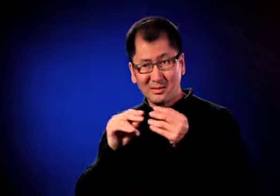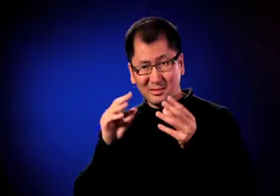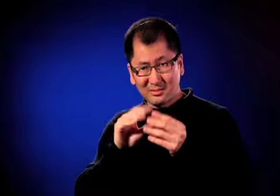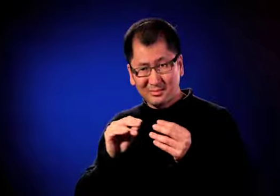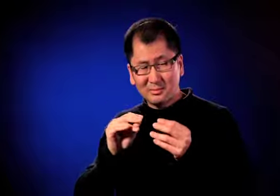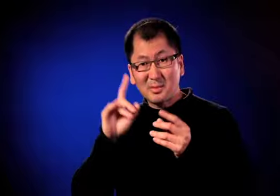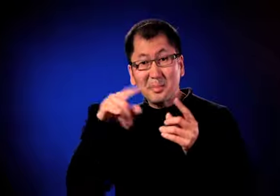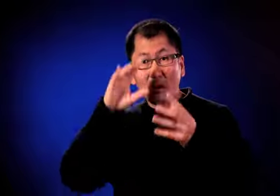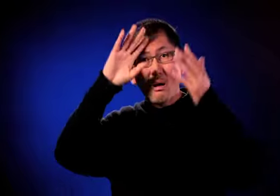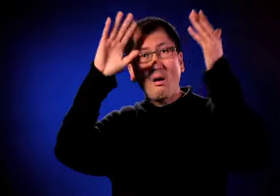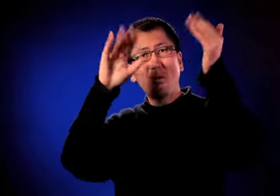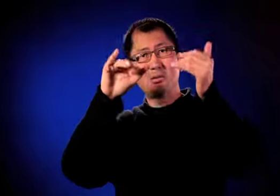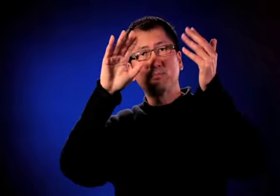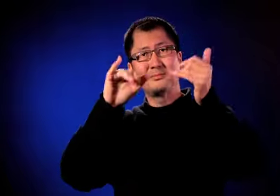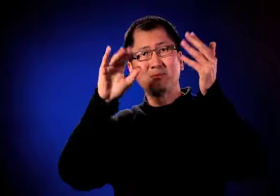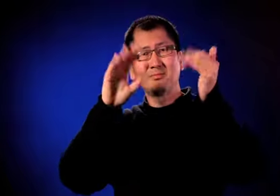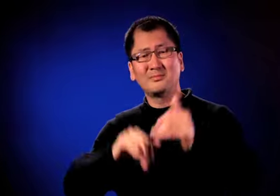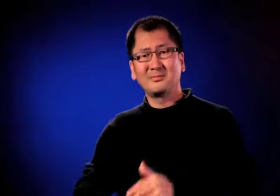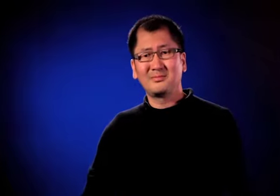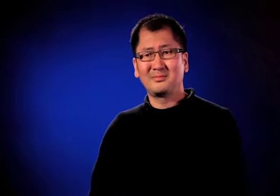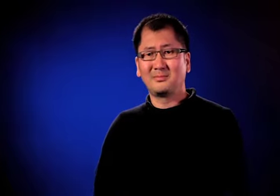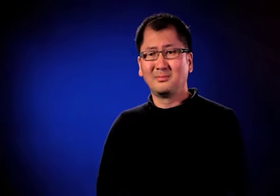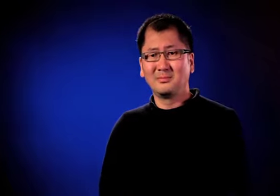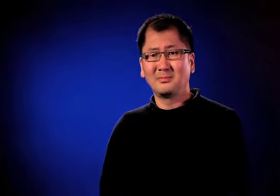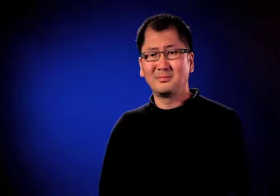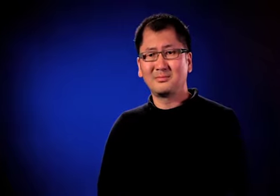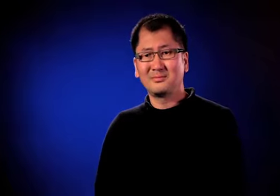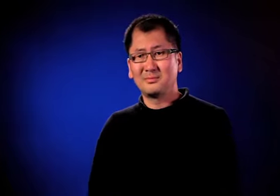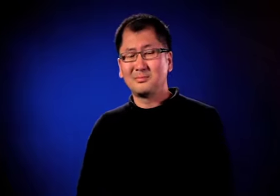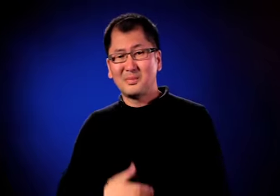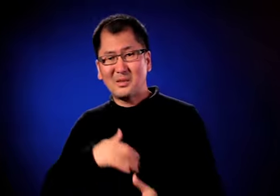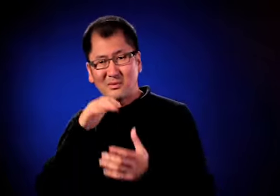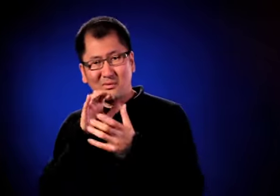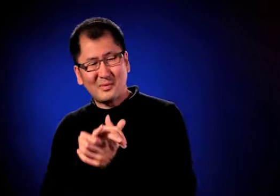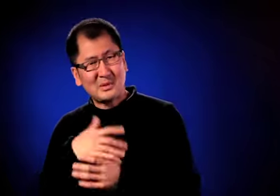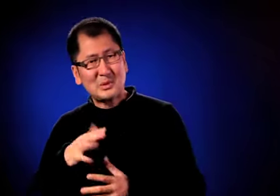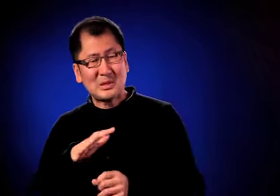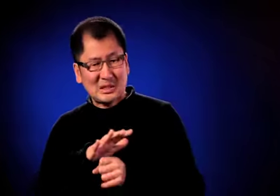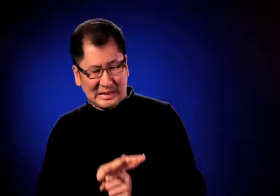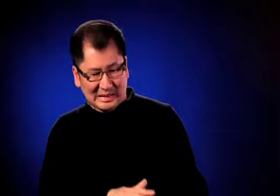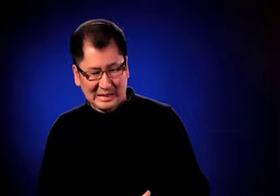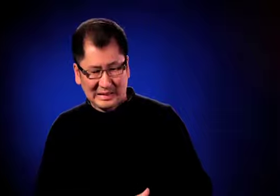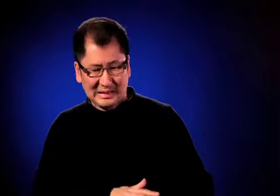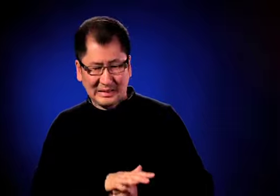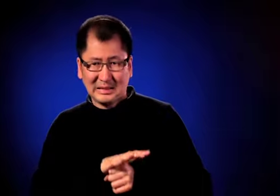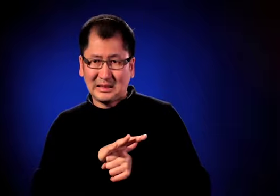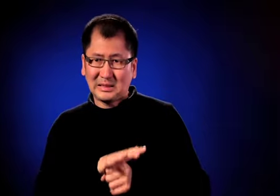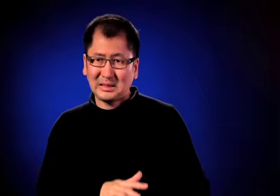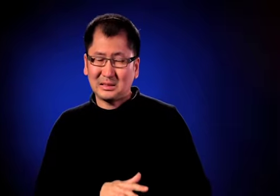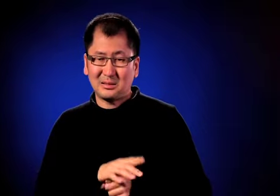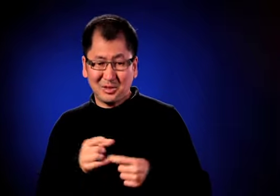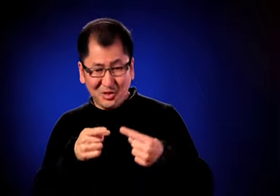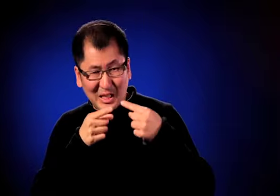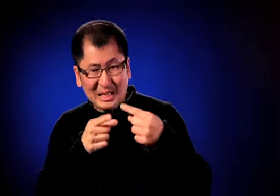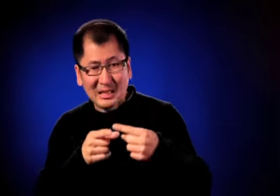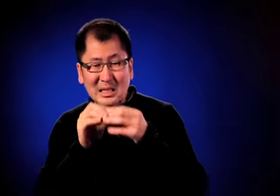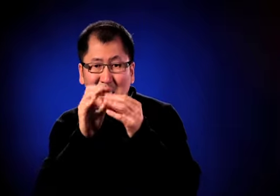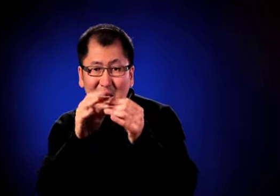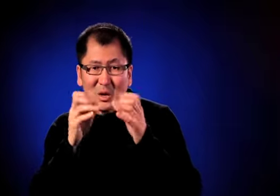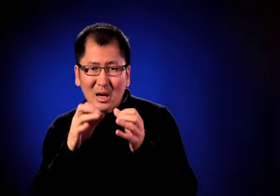The fourth thing I lost was my hope. It was so stressful for my wife who is also deaf,